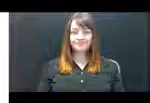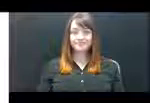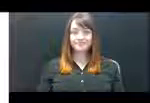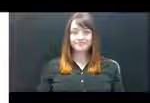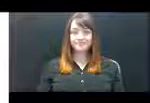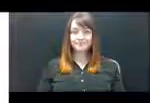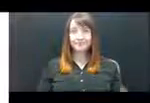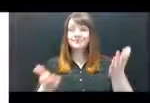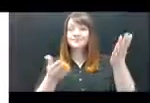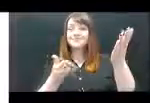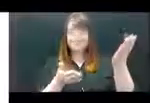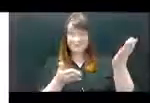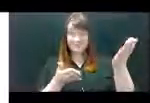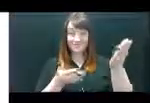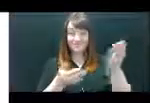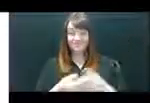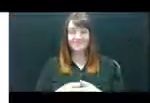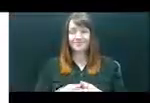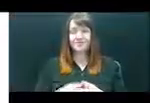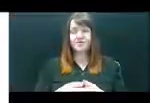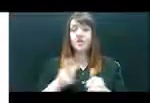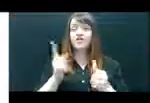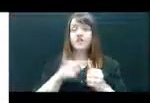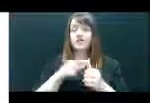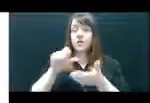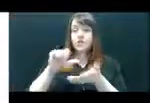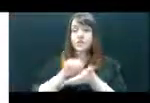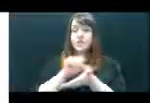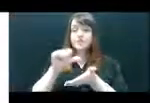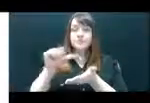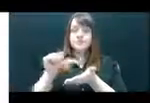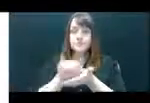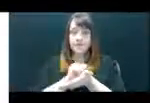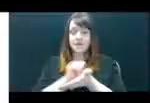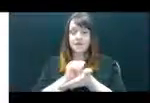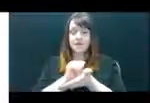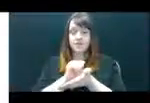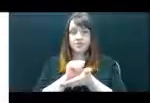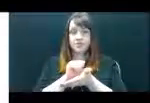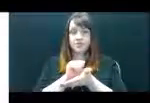This is the first page of the Call for Papers form.